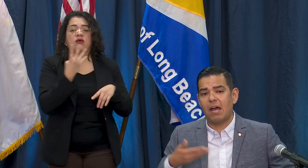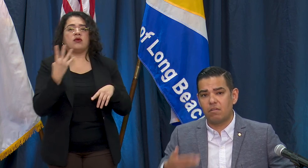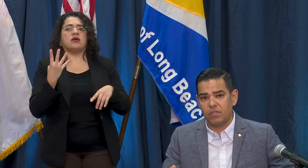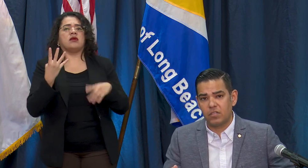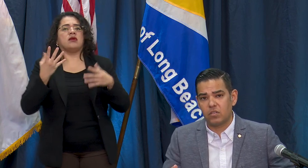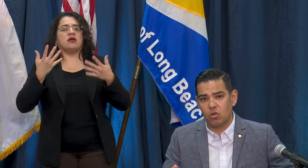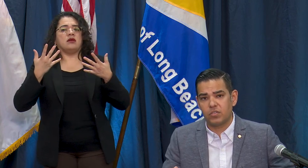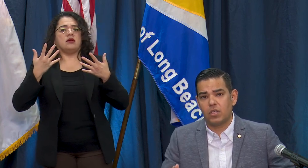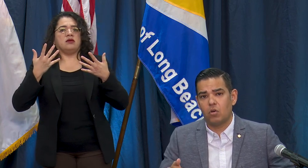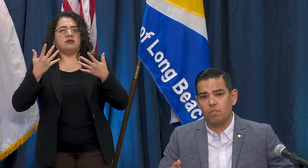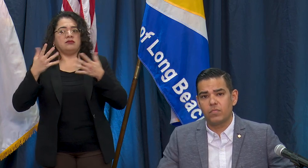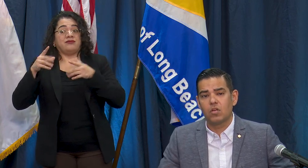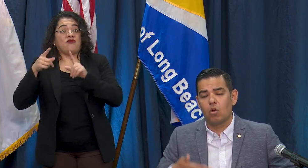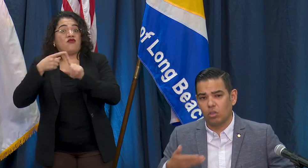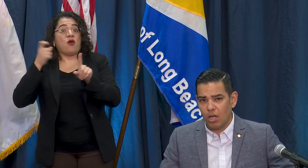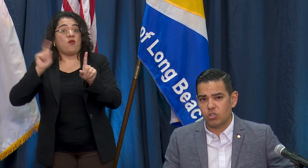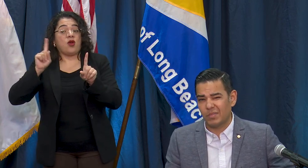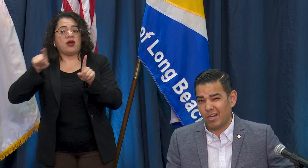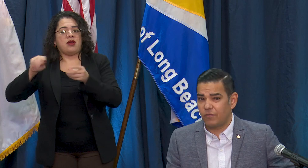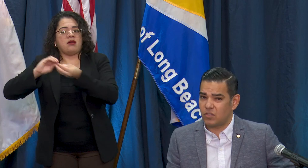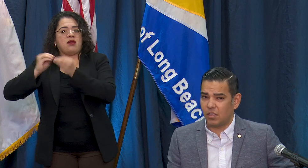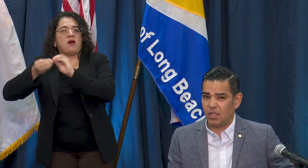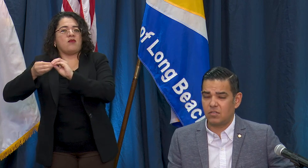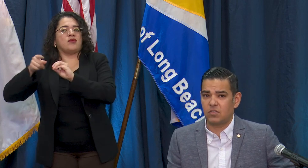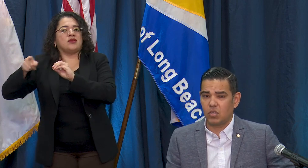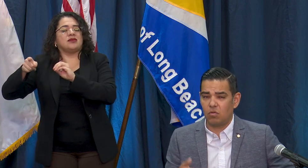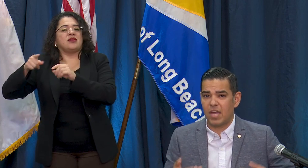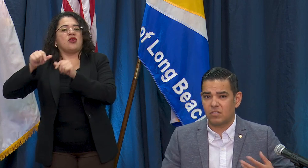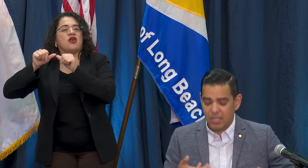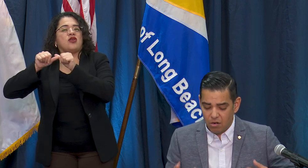out of these nursing home or long-term care facilities and so that is an area